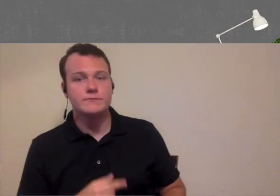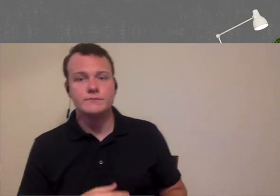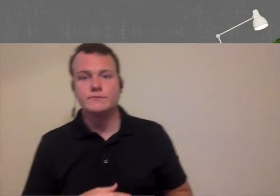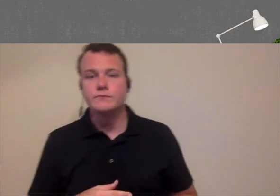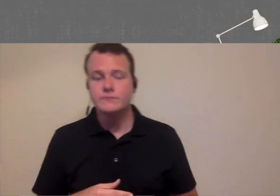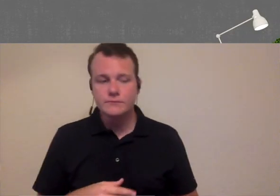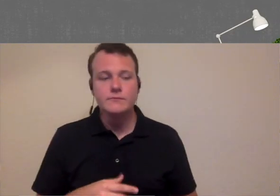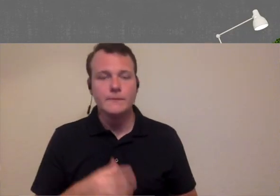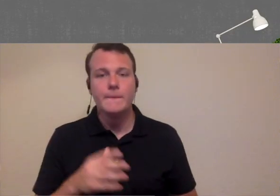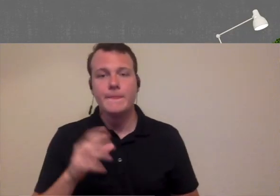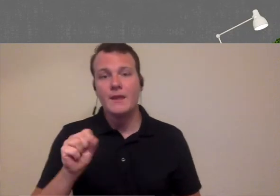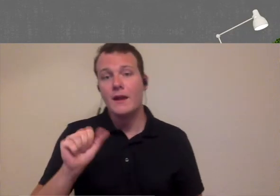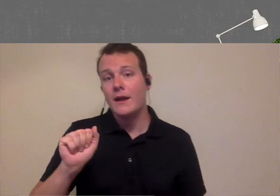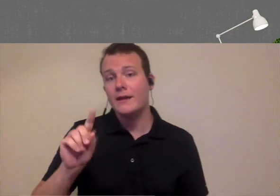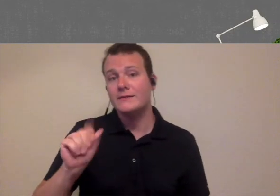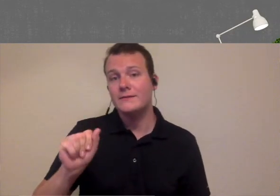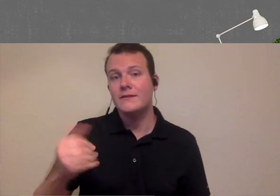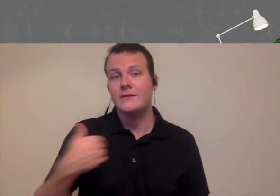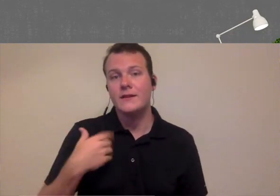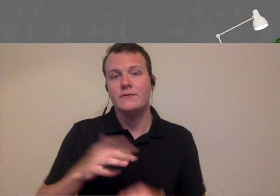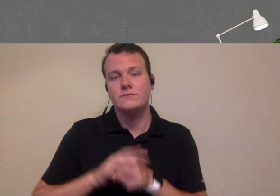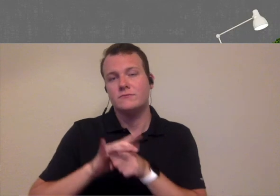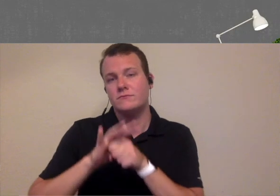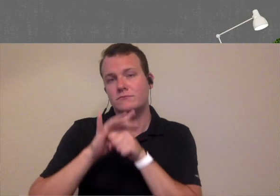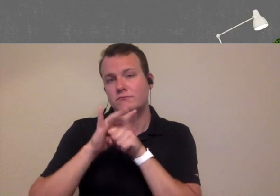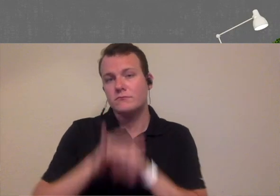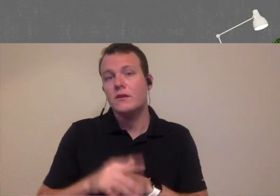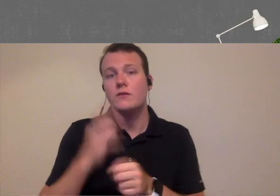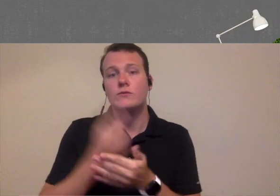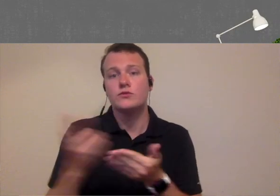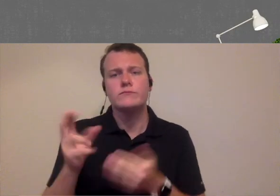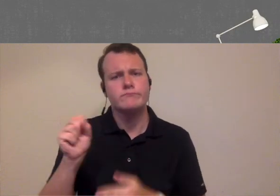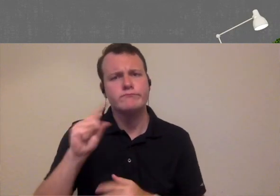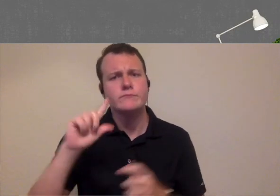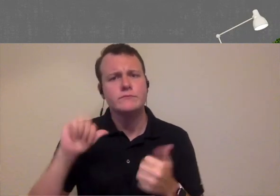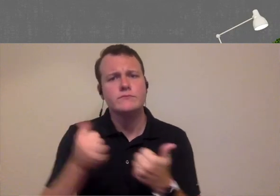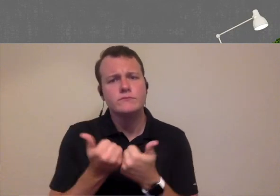yeah I mean I will say a DA has a ton of resources because that is a challenge